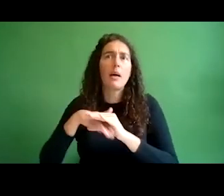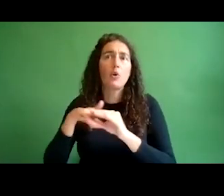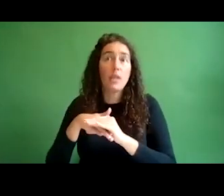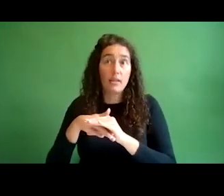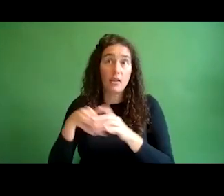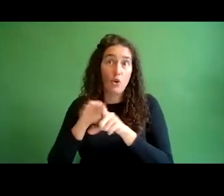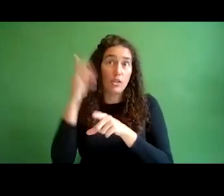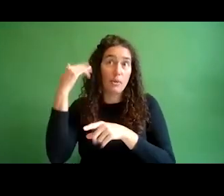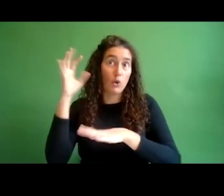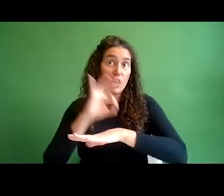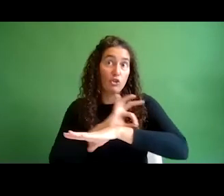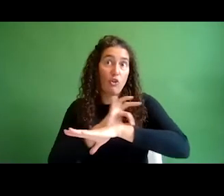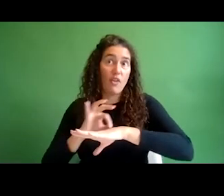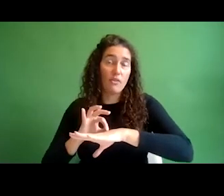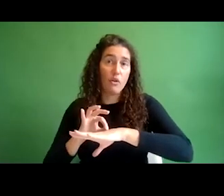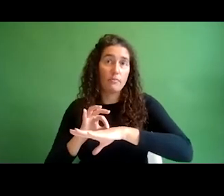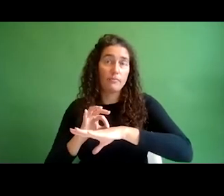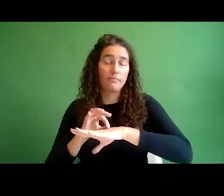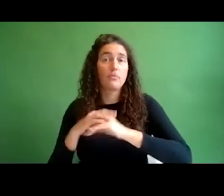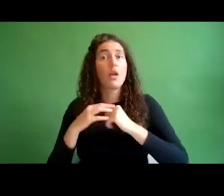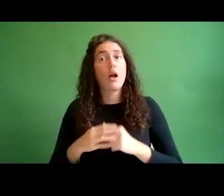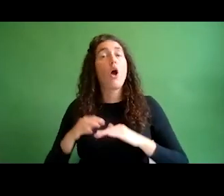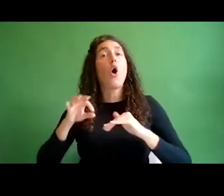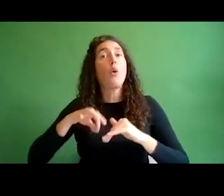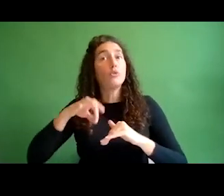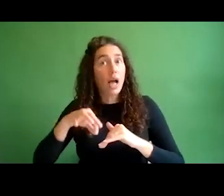occasionally even all employees.